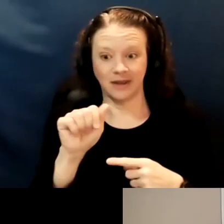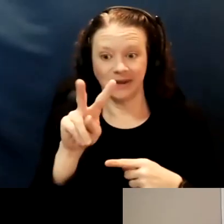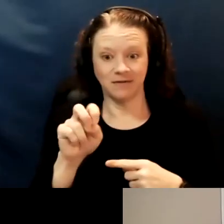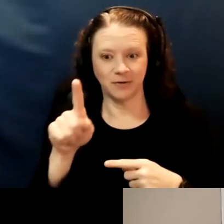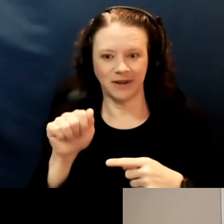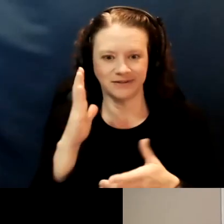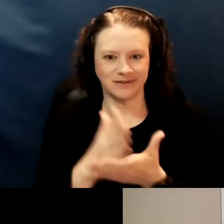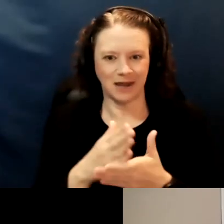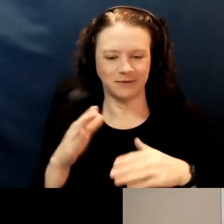and Dr. Do, go ahead.